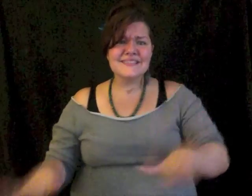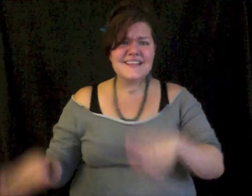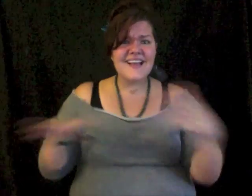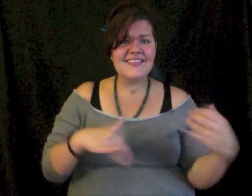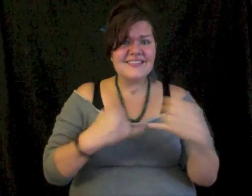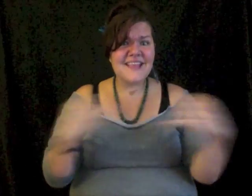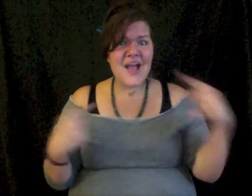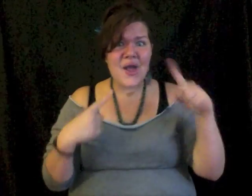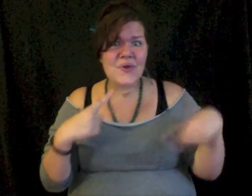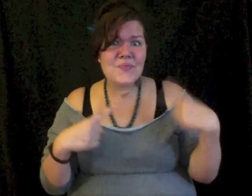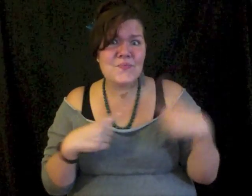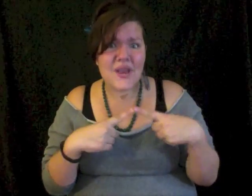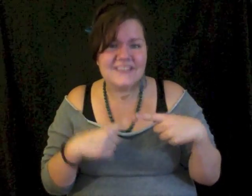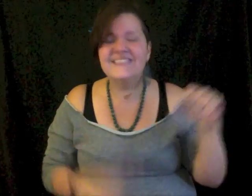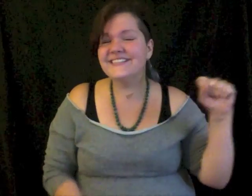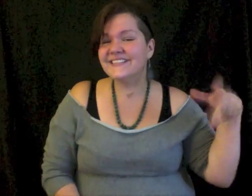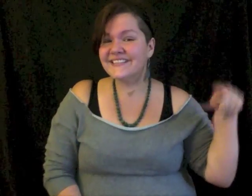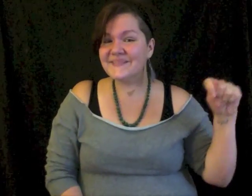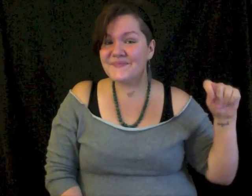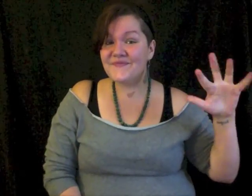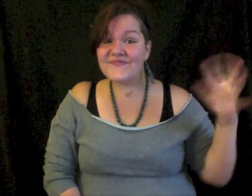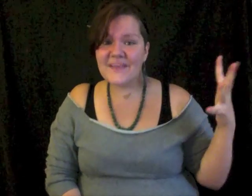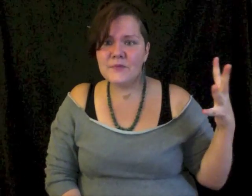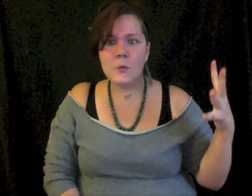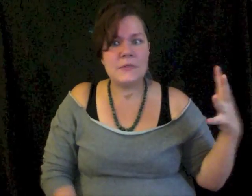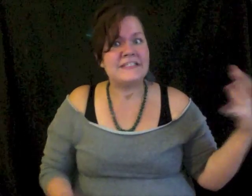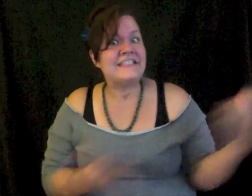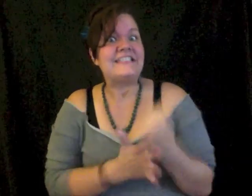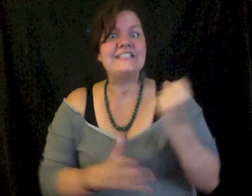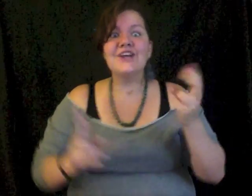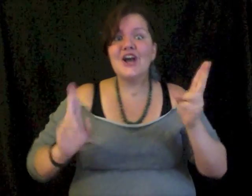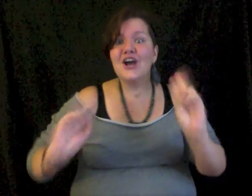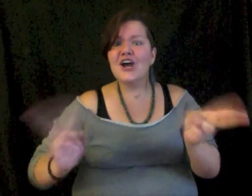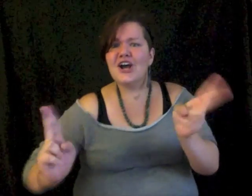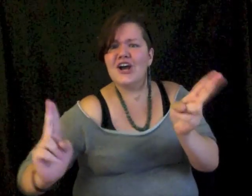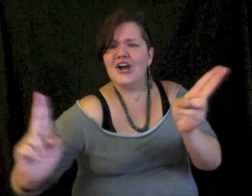Deadline is SEPT 5, so HURRY!